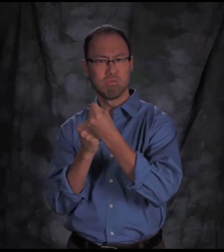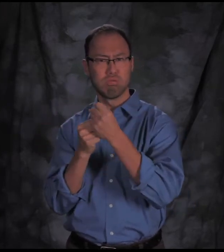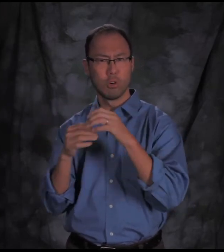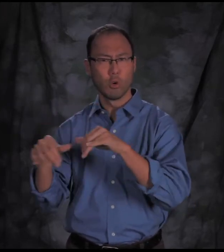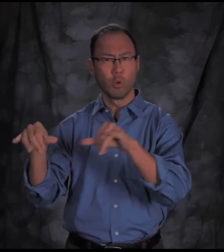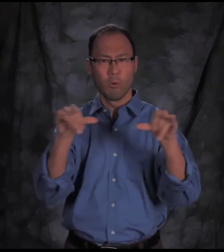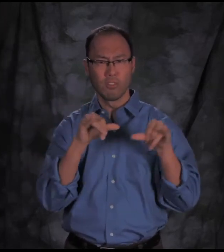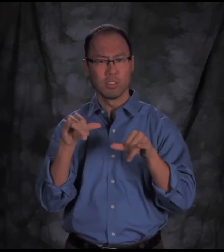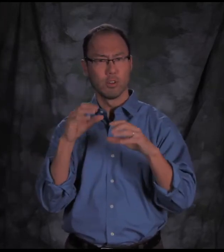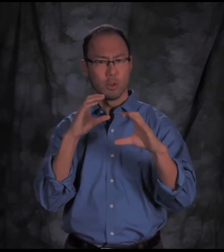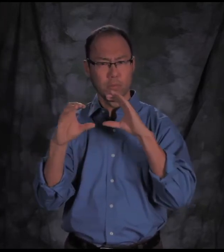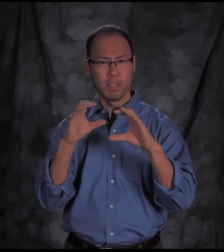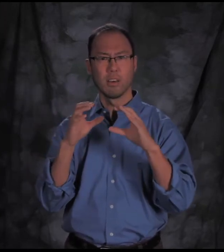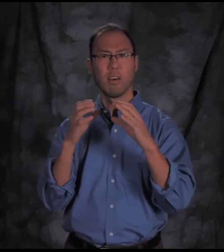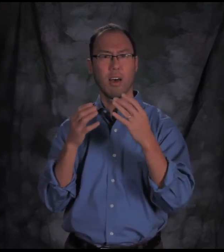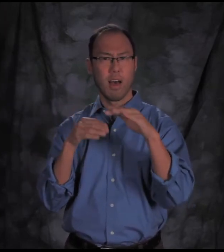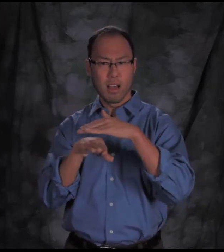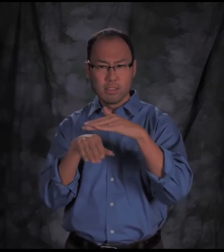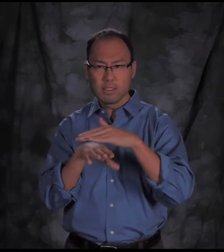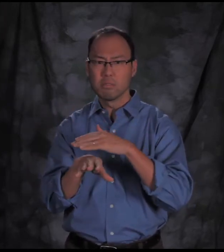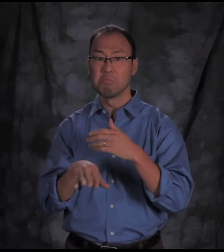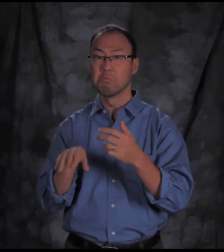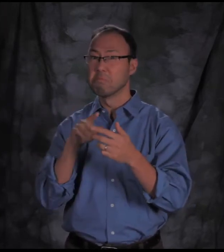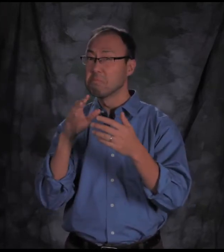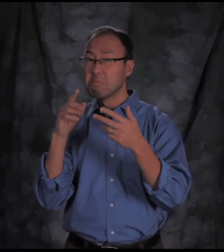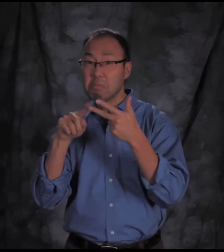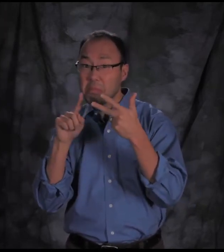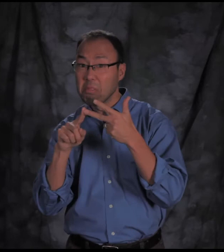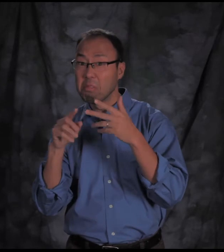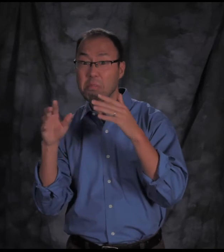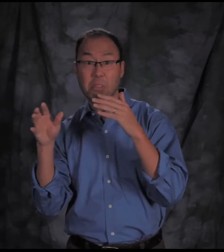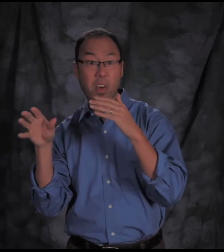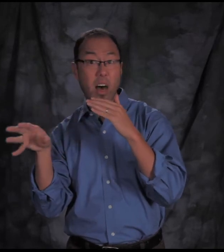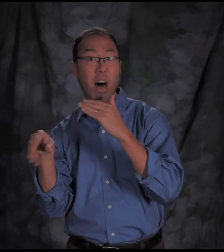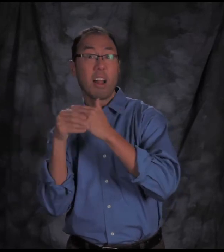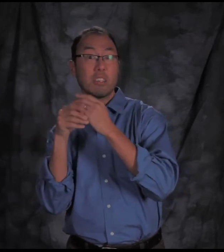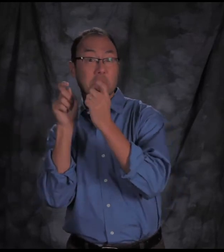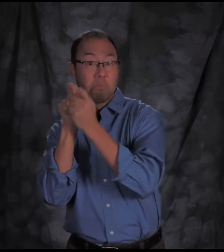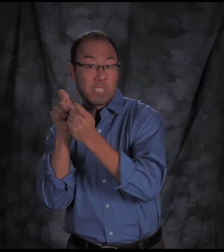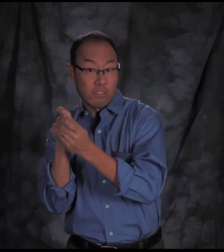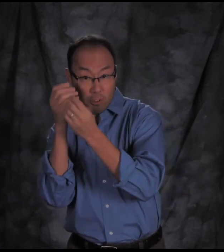have advanced universal communication access and any necessary specifics for the individual